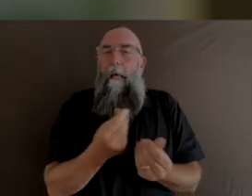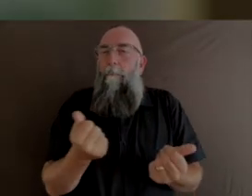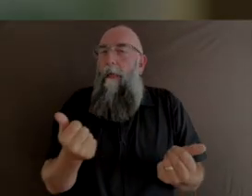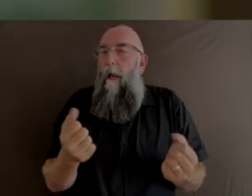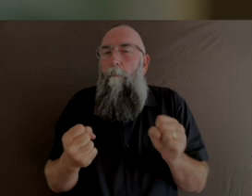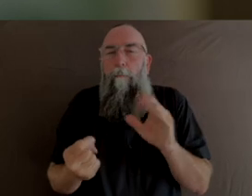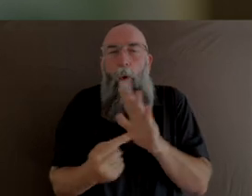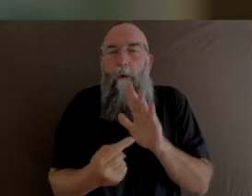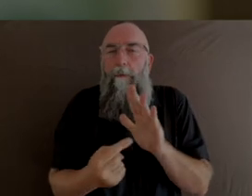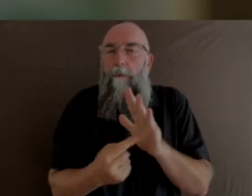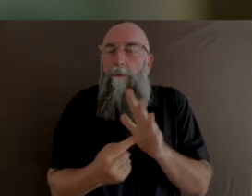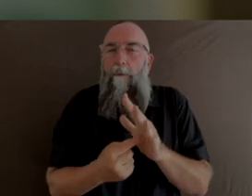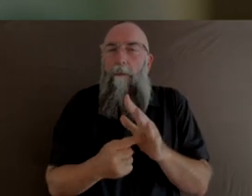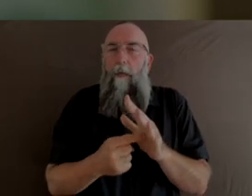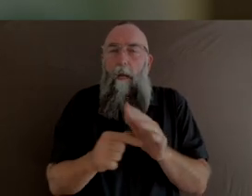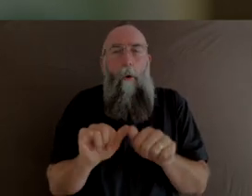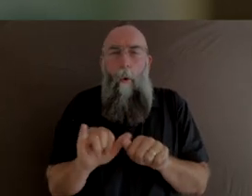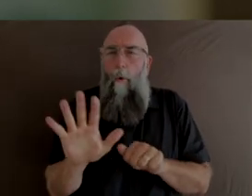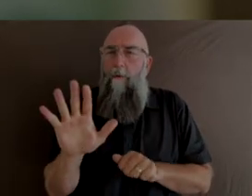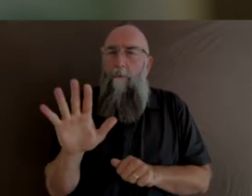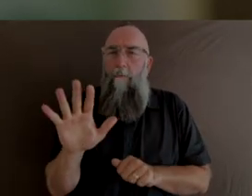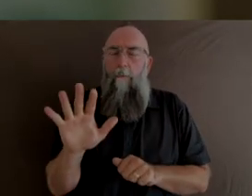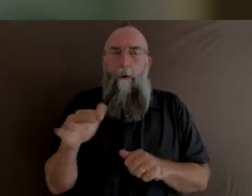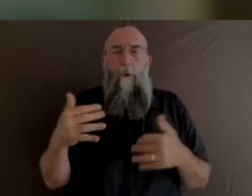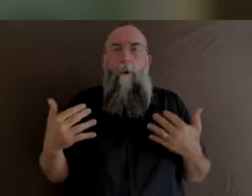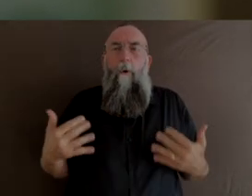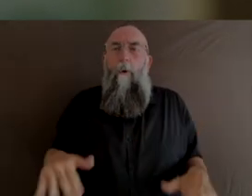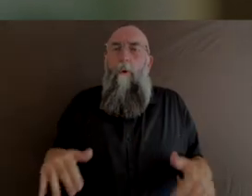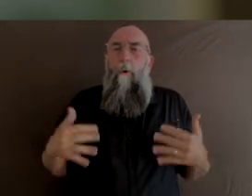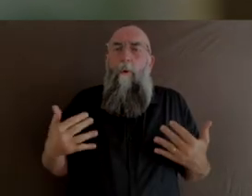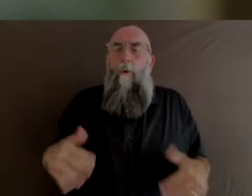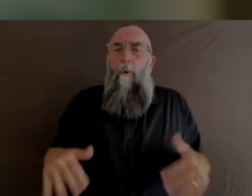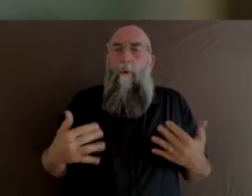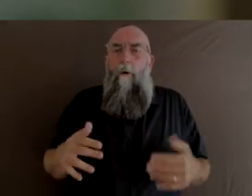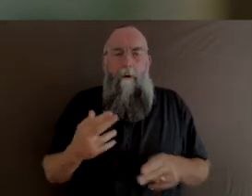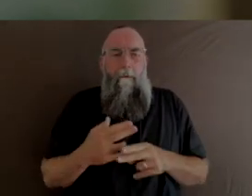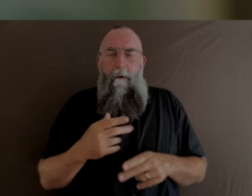and awesome that transcended anything that I'd experienced